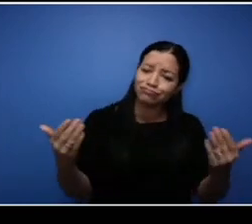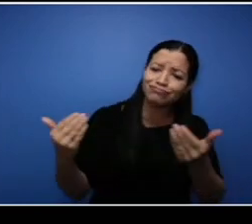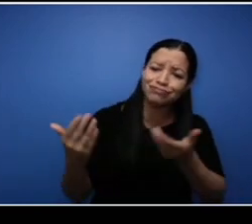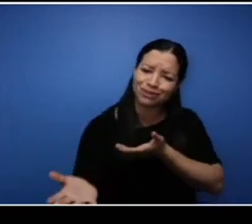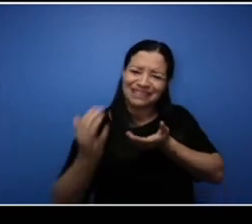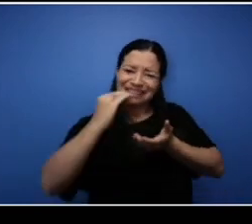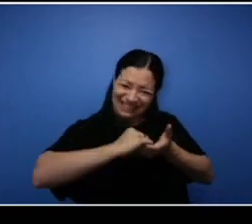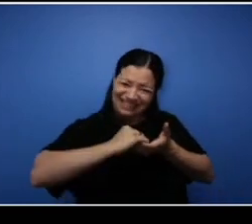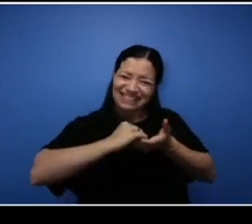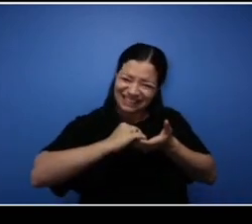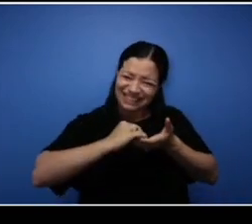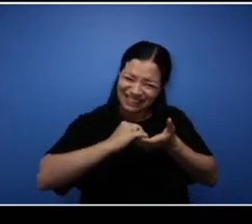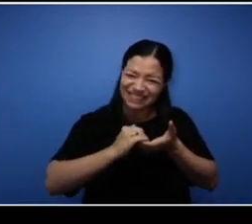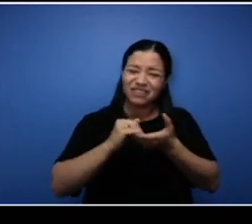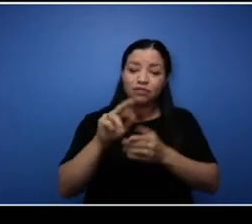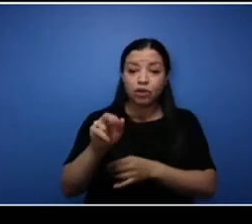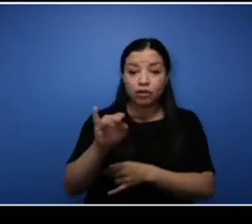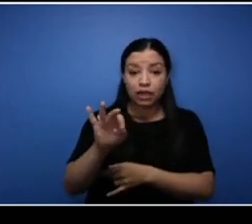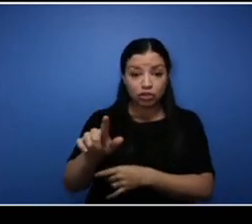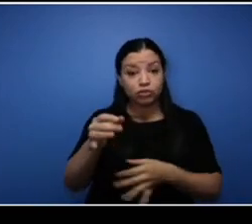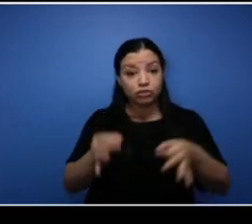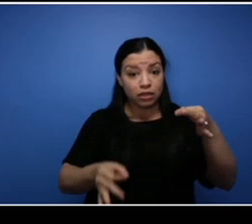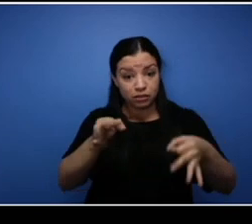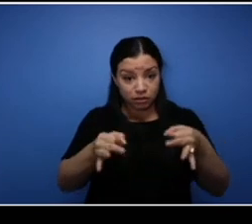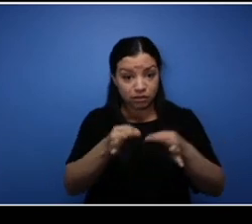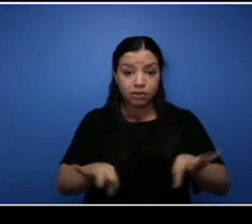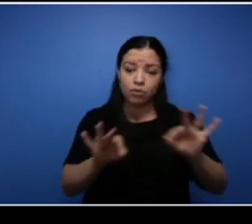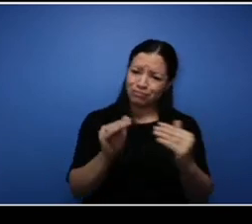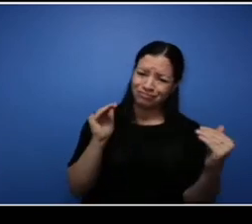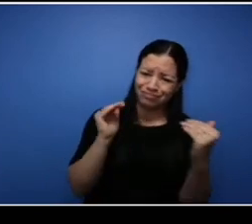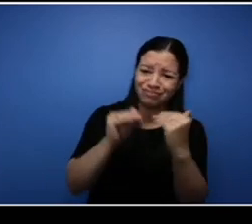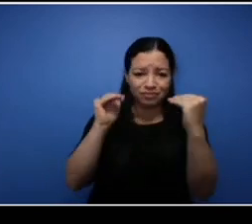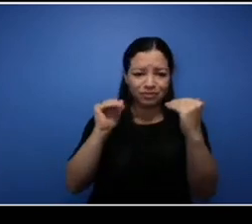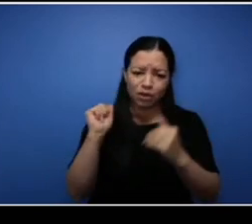to be in this fight for racial justice and please we are all accountable this is everyone's